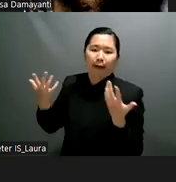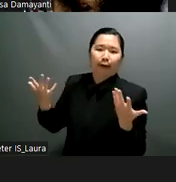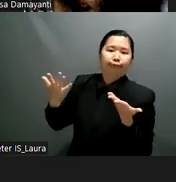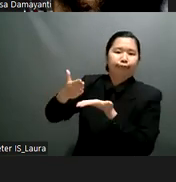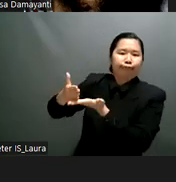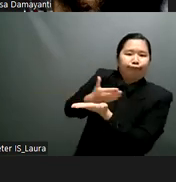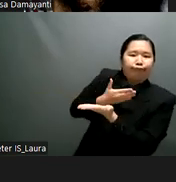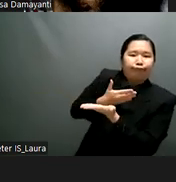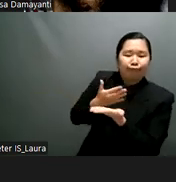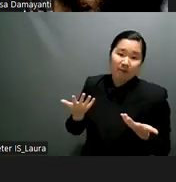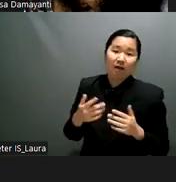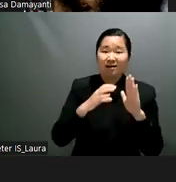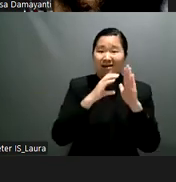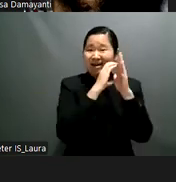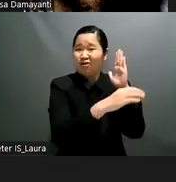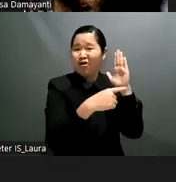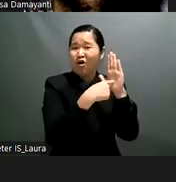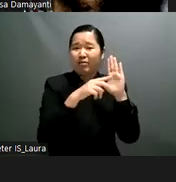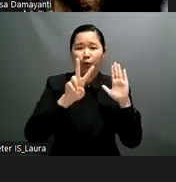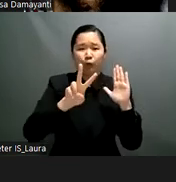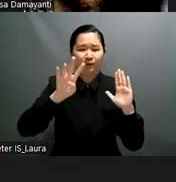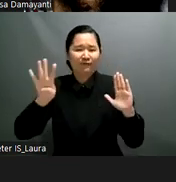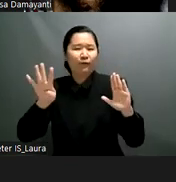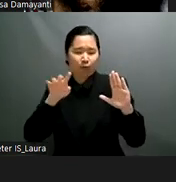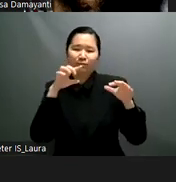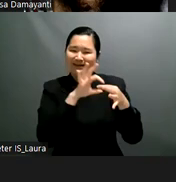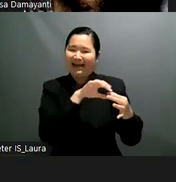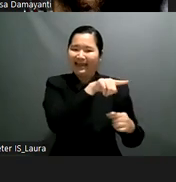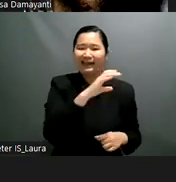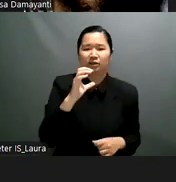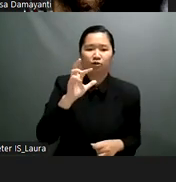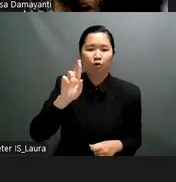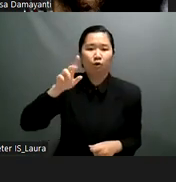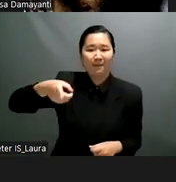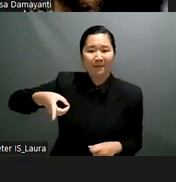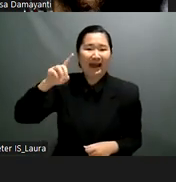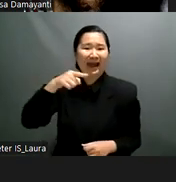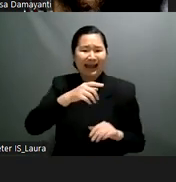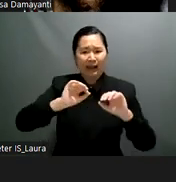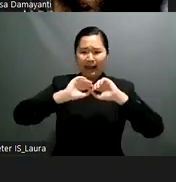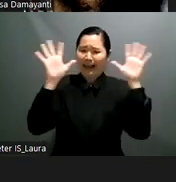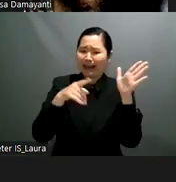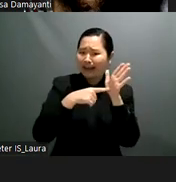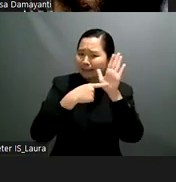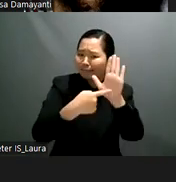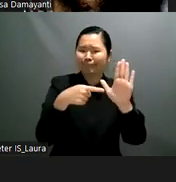suggest the number to be more than 280 million of these many are children who should be in school